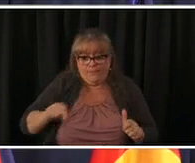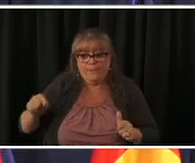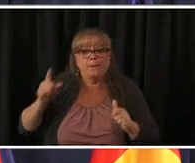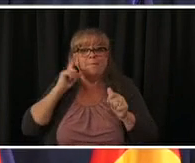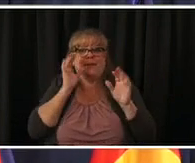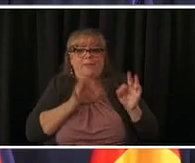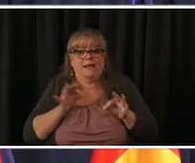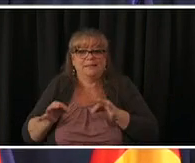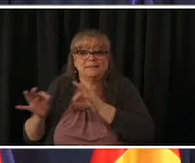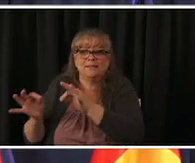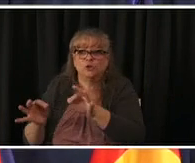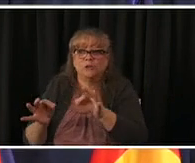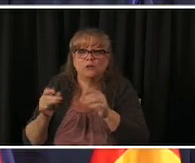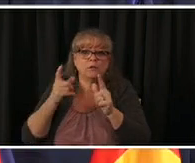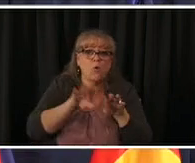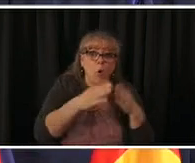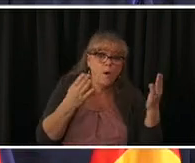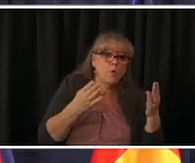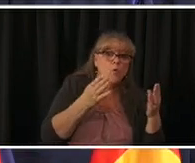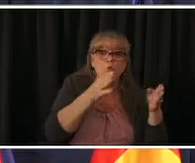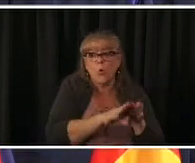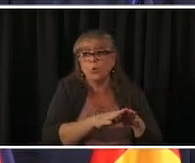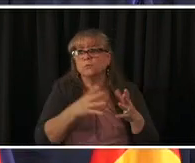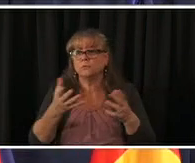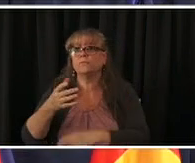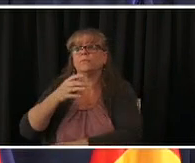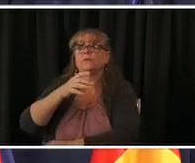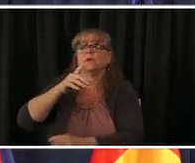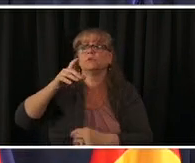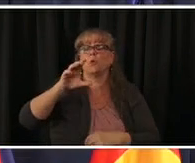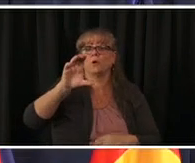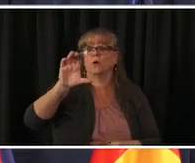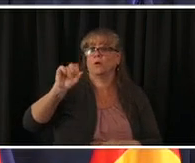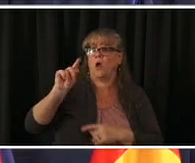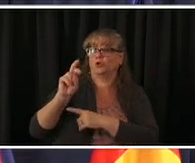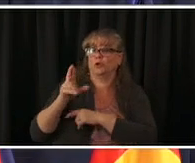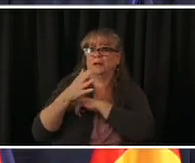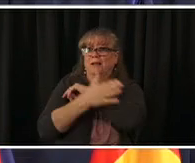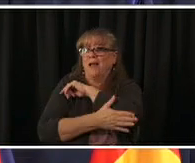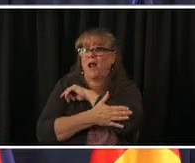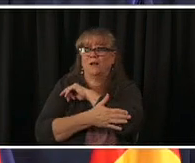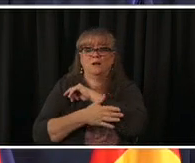would be a question for cd phe obviously if there are restaurants or businesses anywhere that are